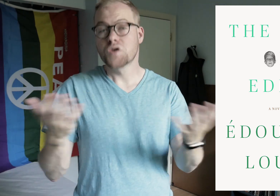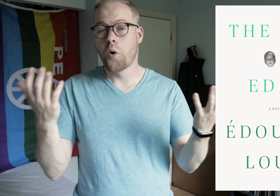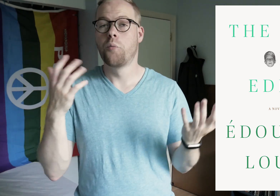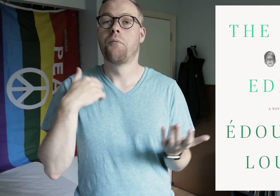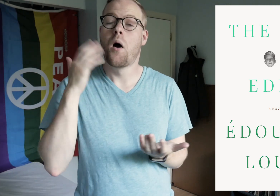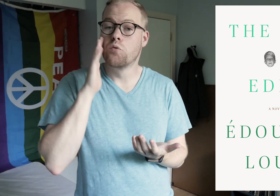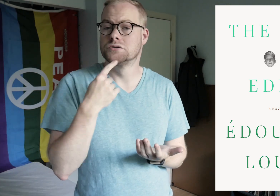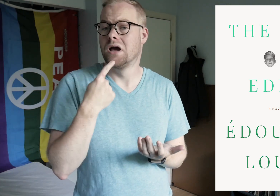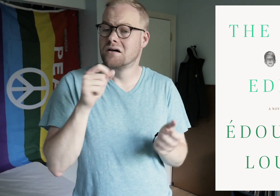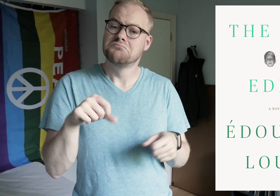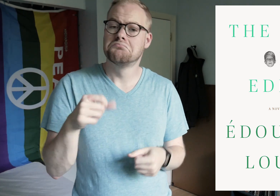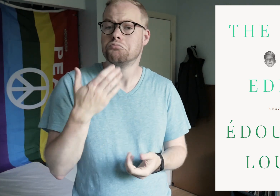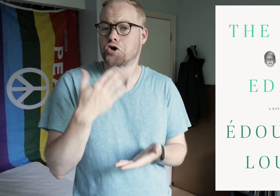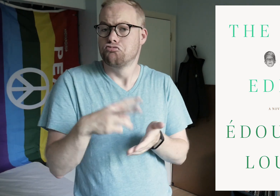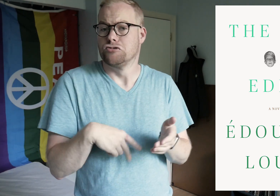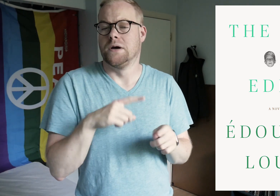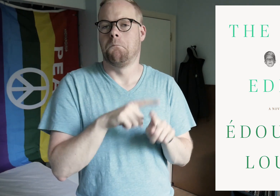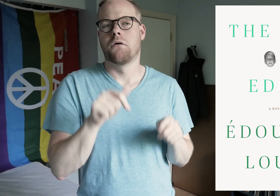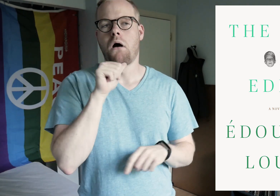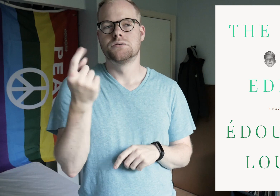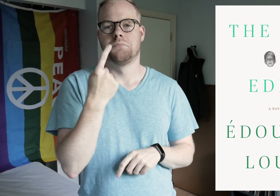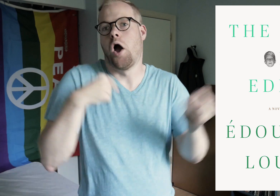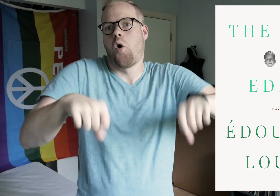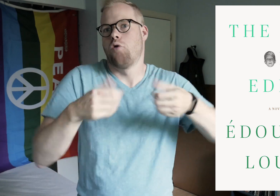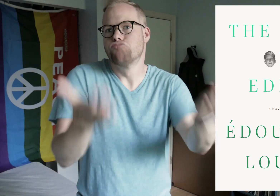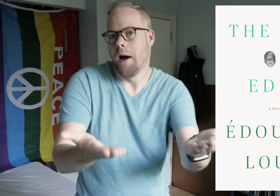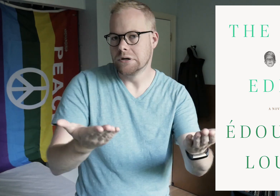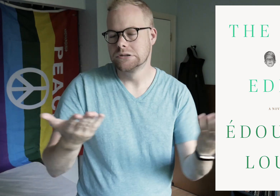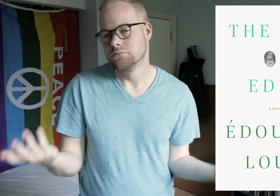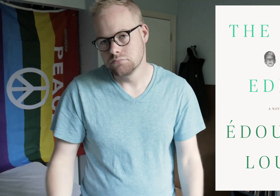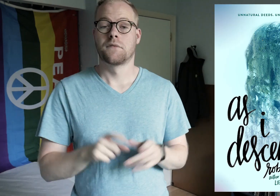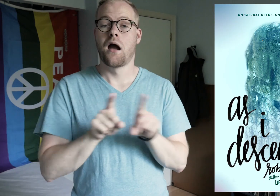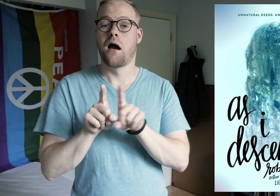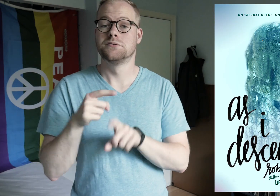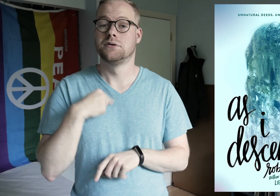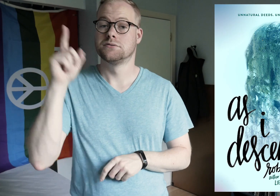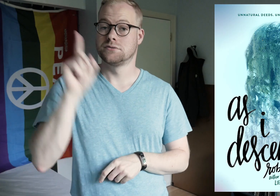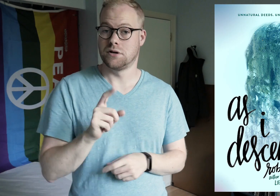So, I would say it’s a good read, but it’s not something I would immediately recommend. As I Descended.